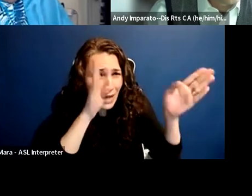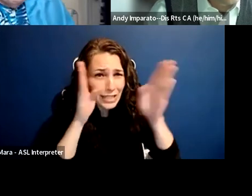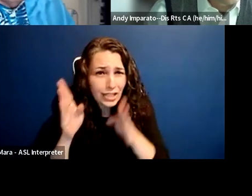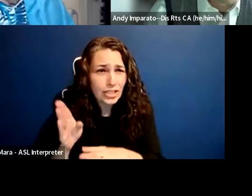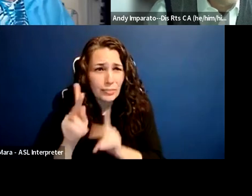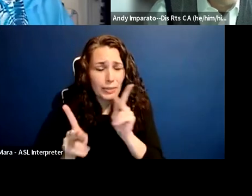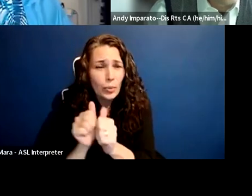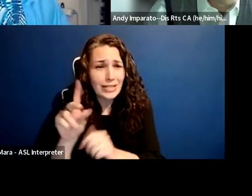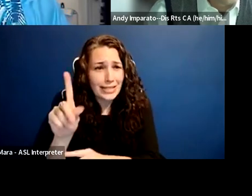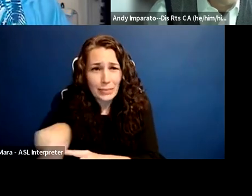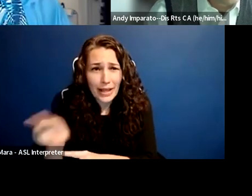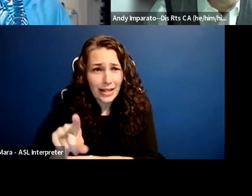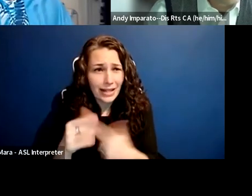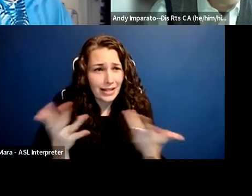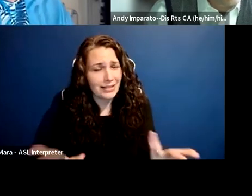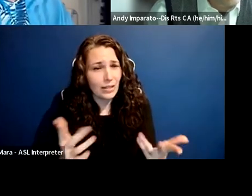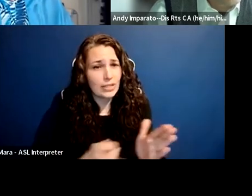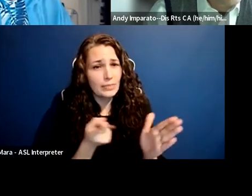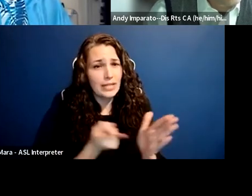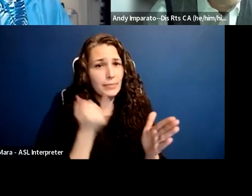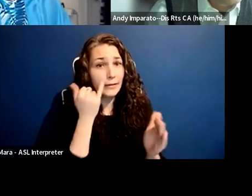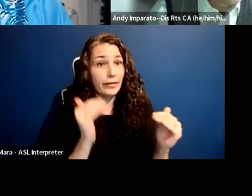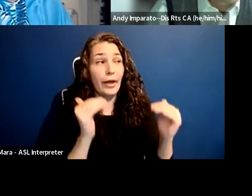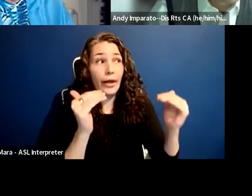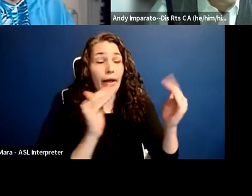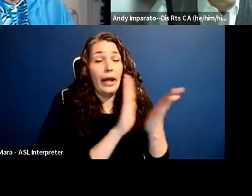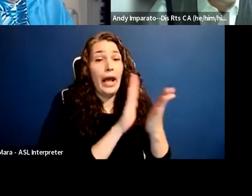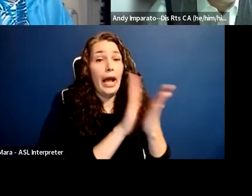can get through to people who did well in the academy in a way that some of us can't.